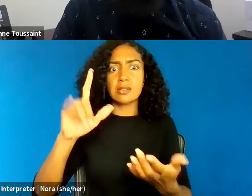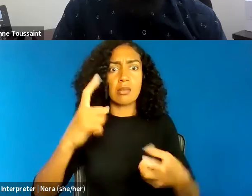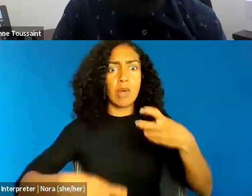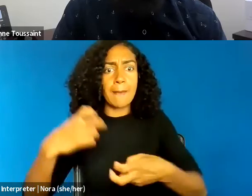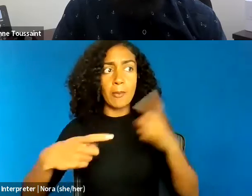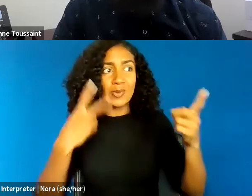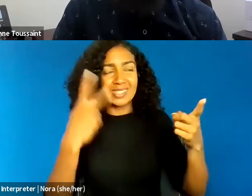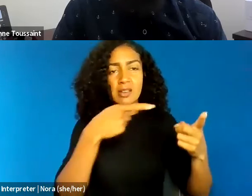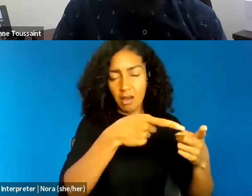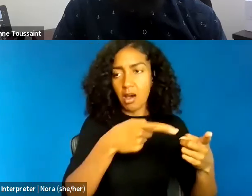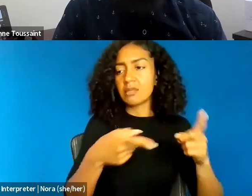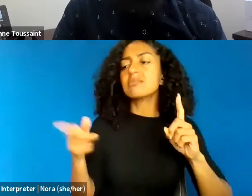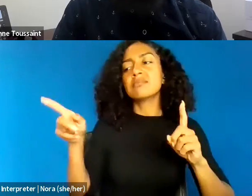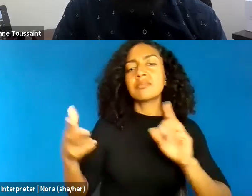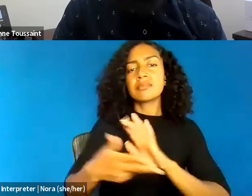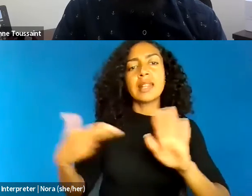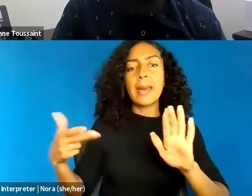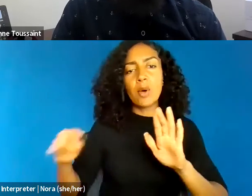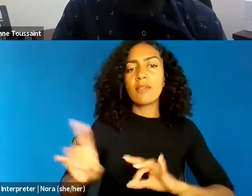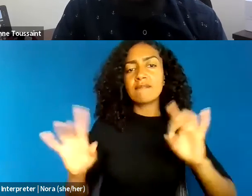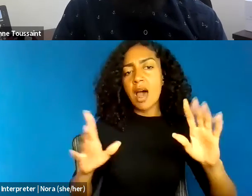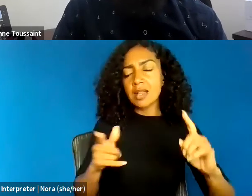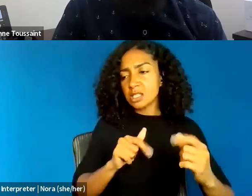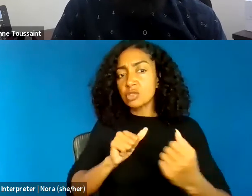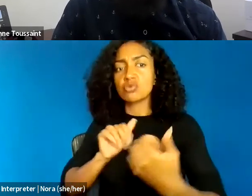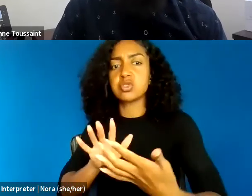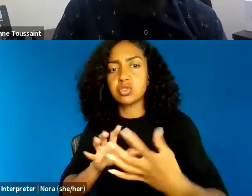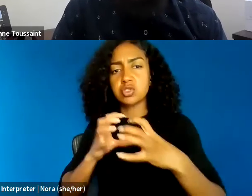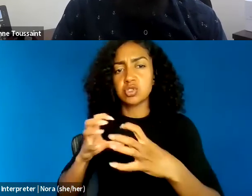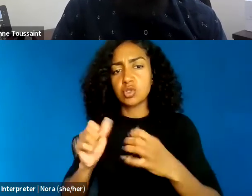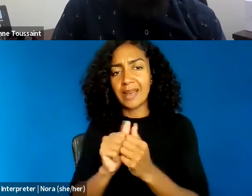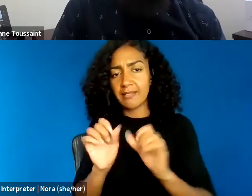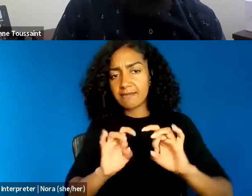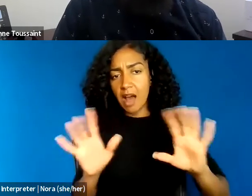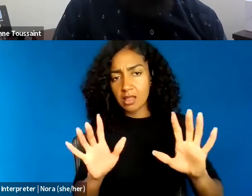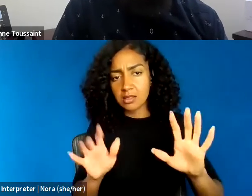and met by violence police force. Actions that implicate the fighting words doctrine,